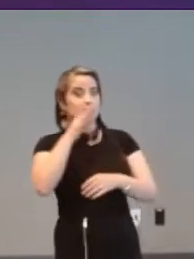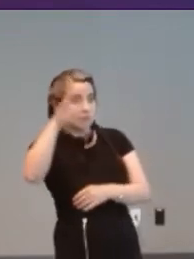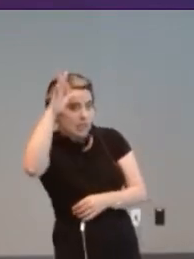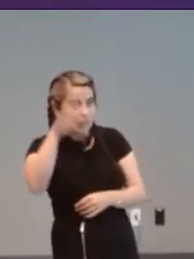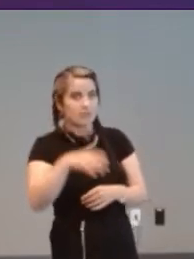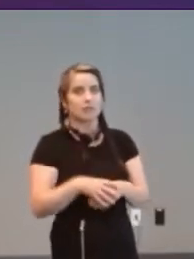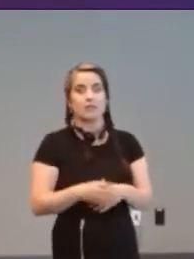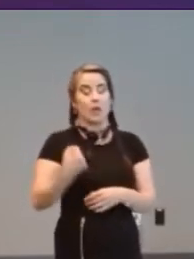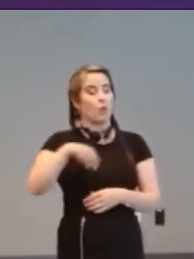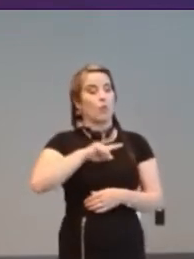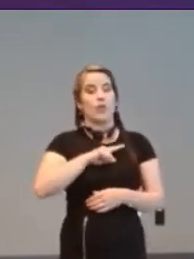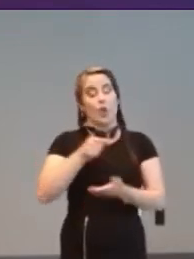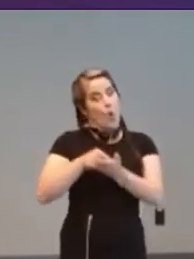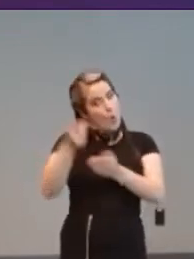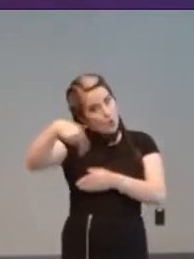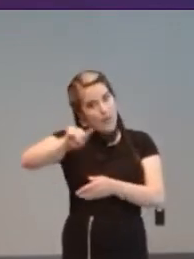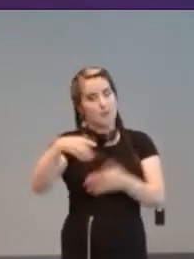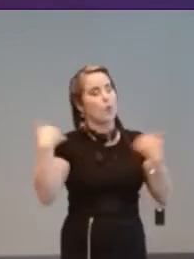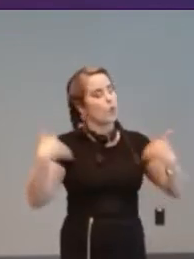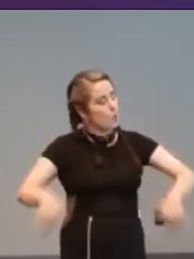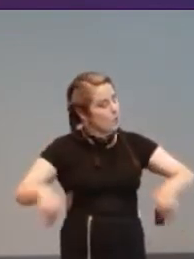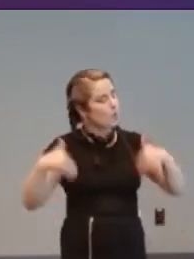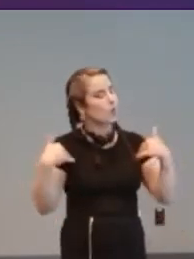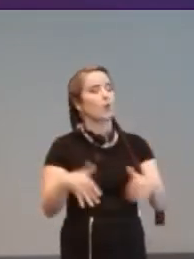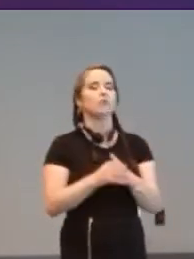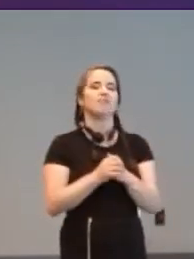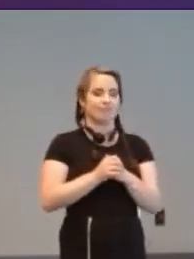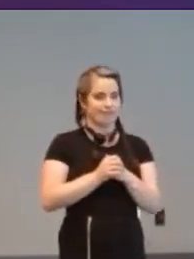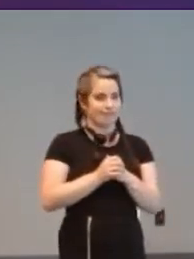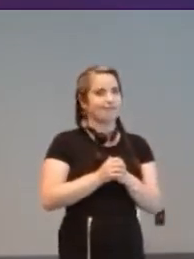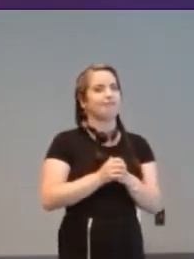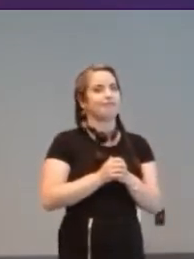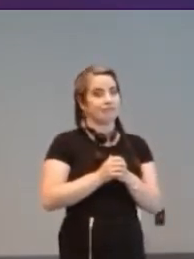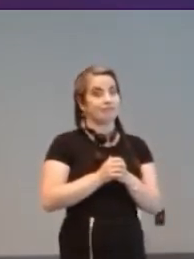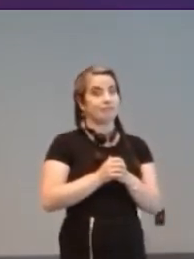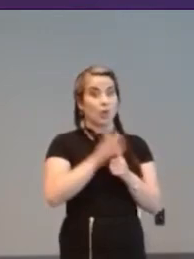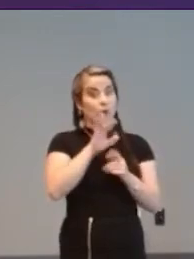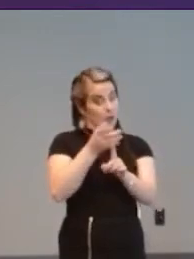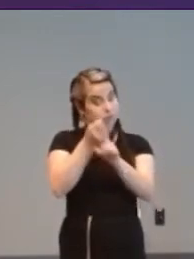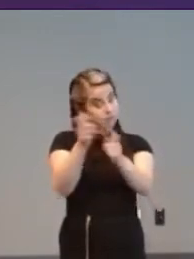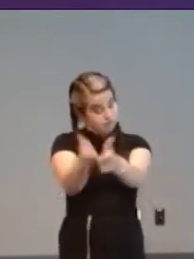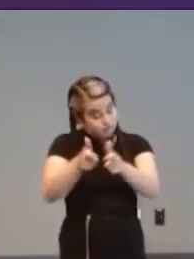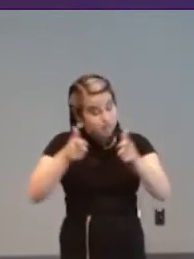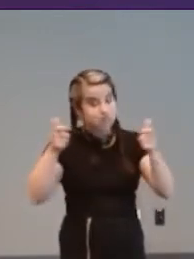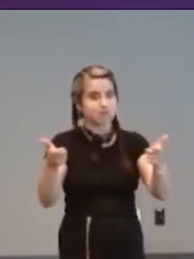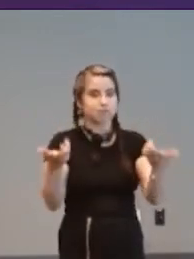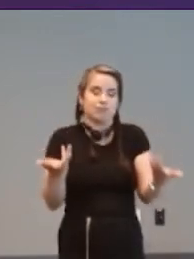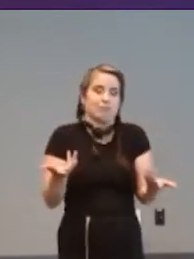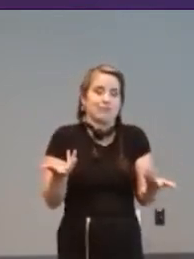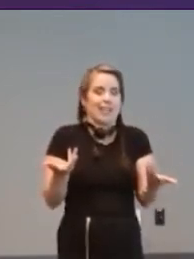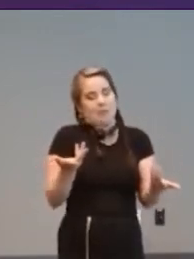in their debt um so that made a difference and also it's just it's just basic isn't it children